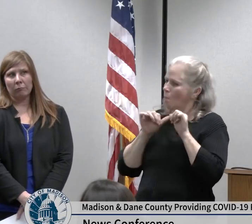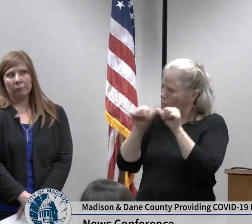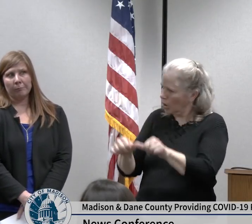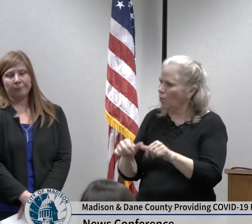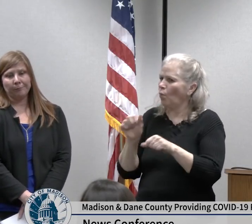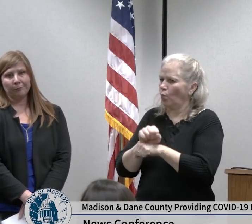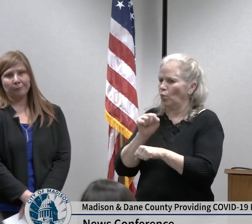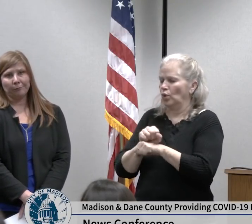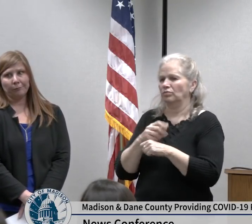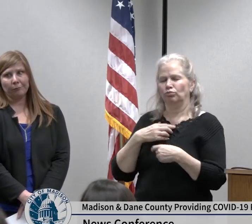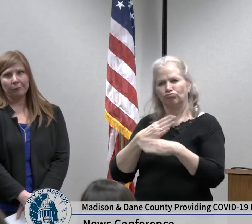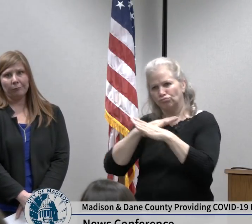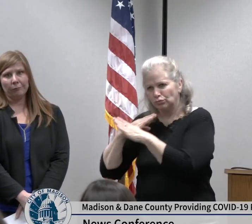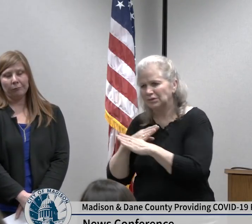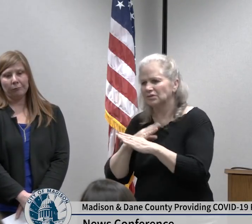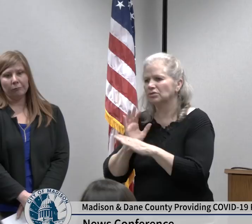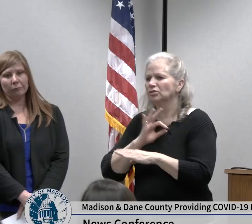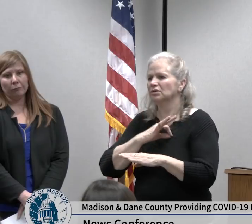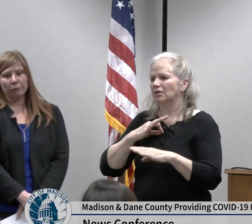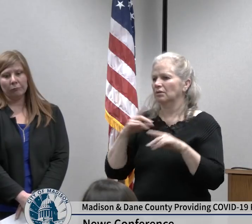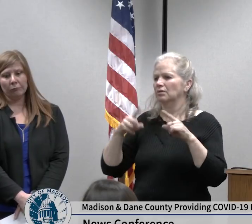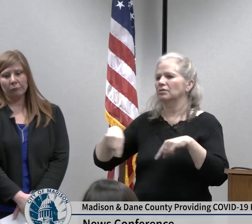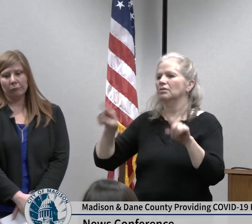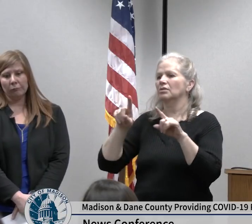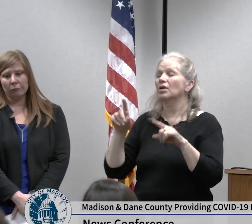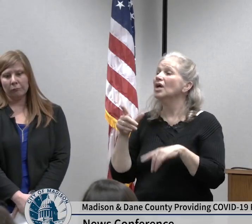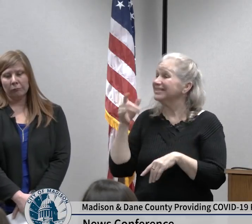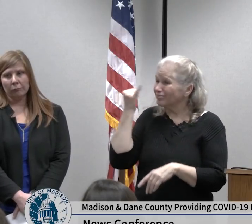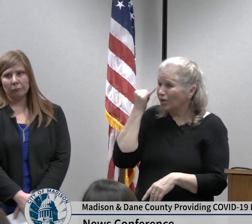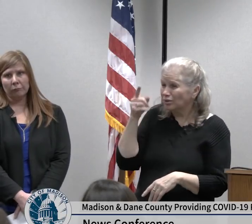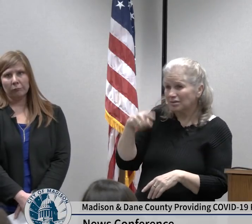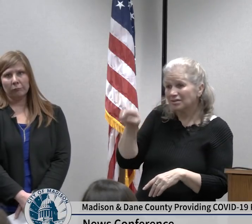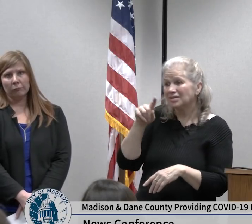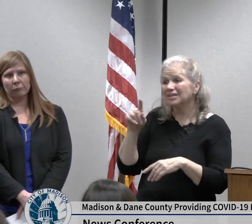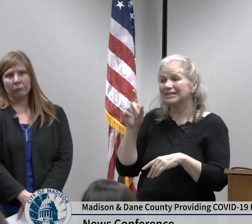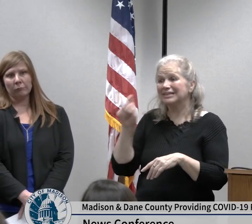choose on their own to travel to a state that has more than more than ten cases